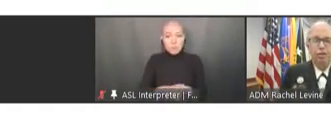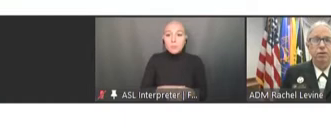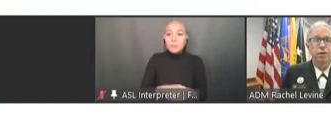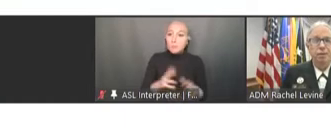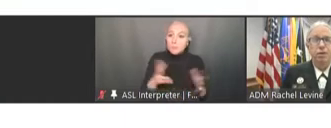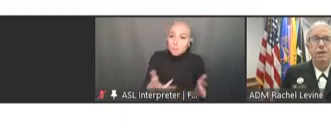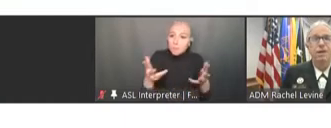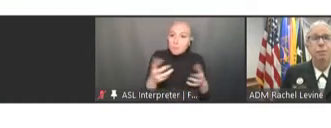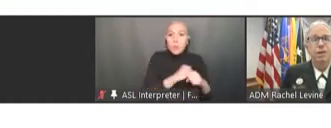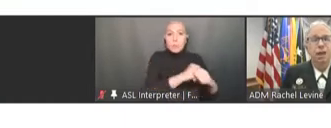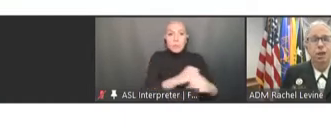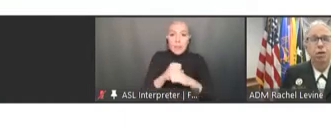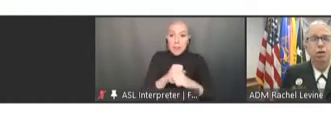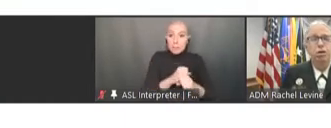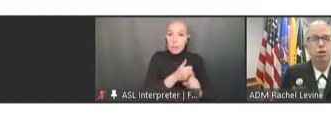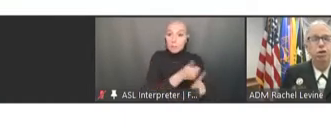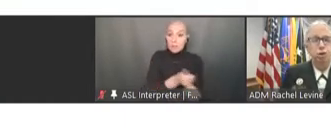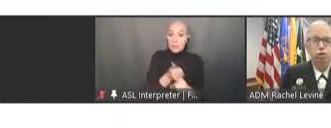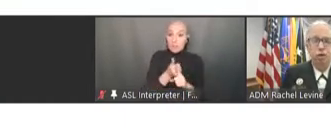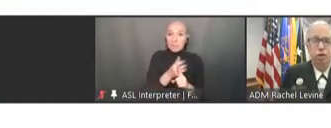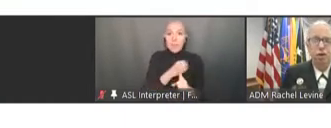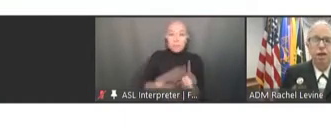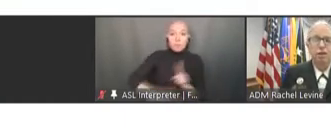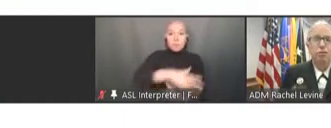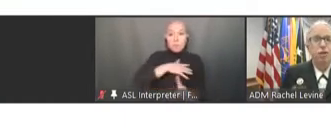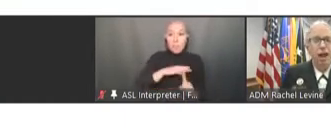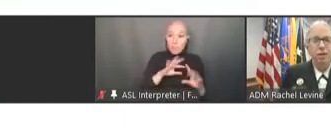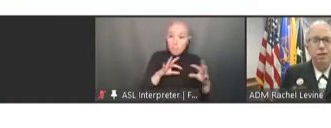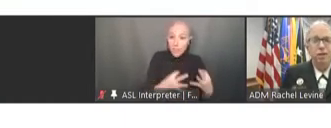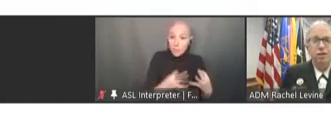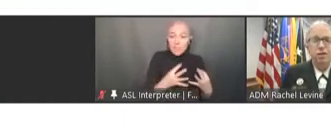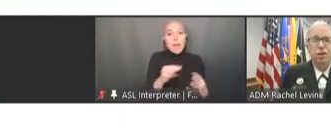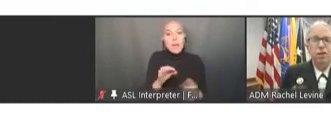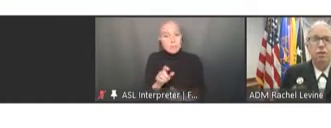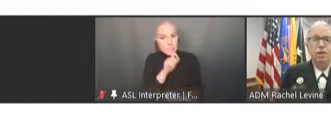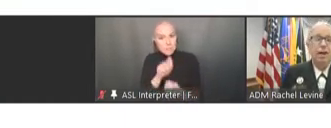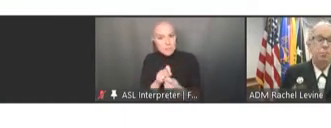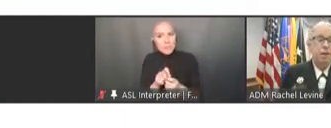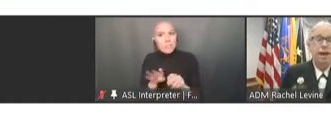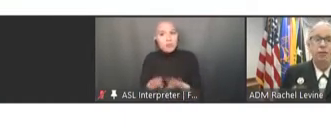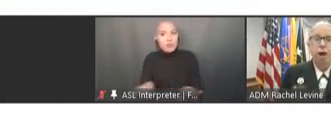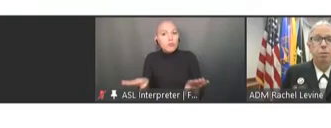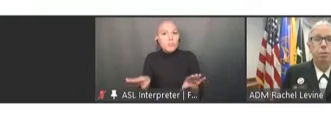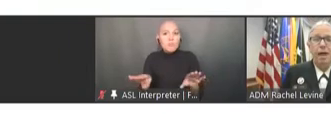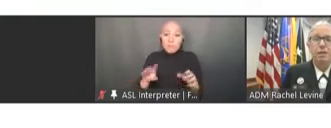their families, and in particular, their children and friends that have -- might have compromised